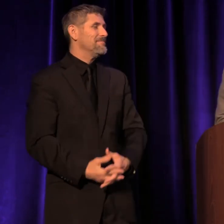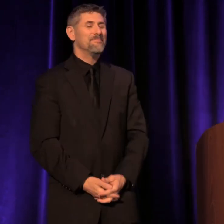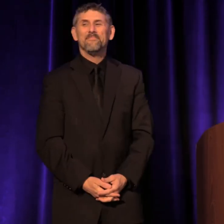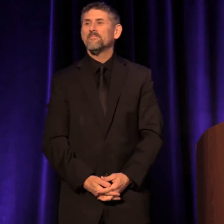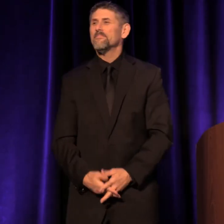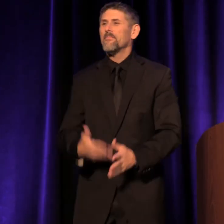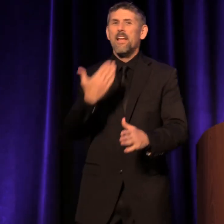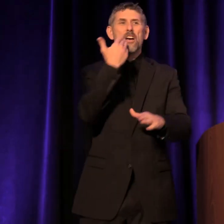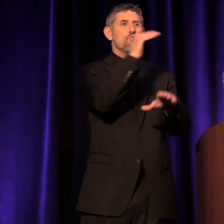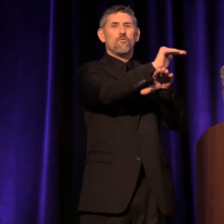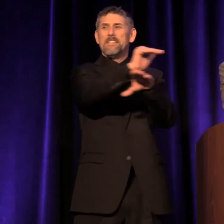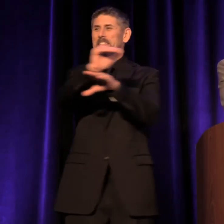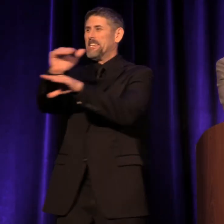Good evening.